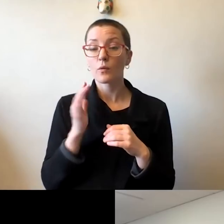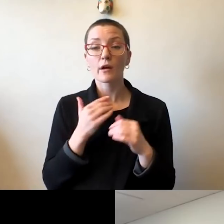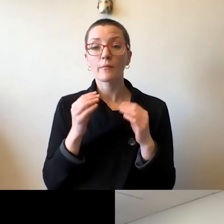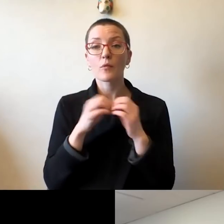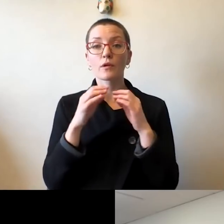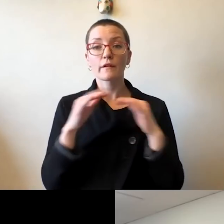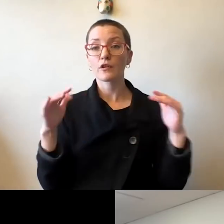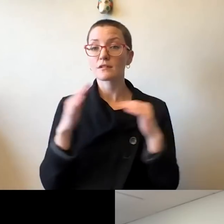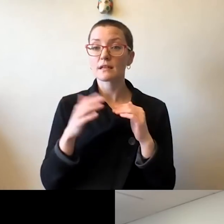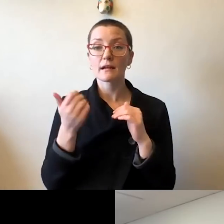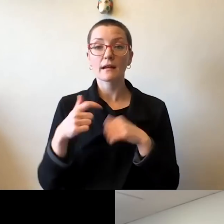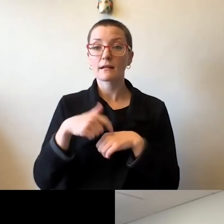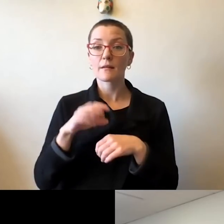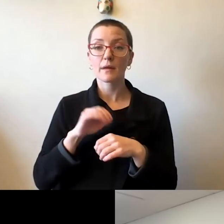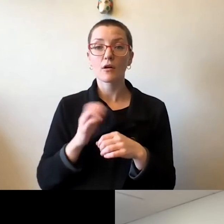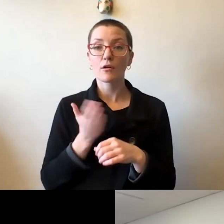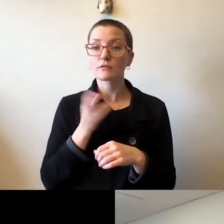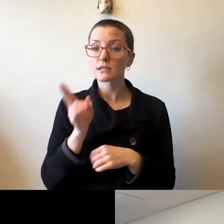It provides an opportunity for there